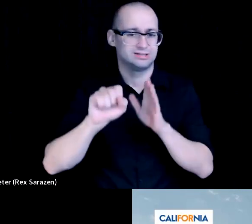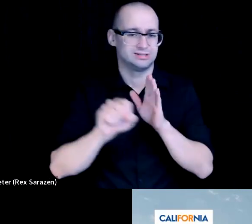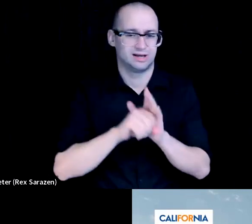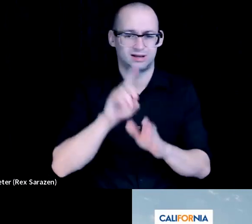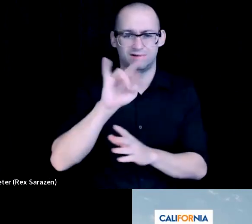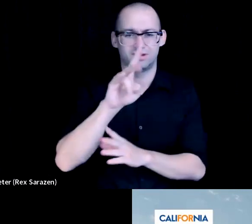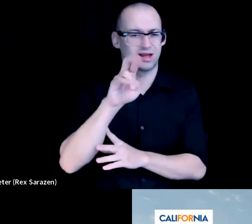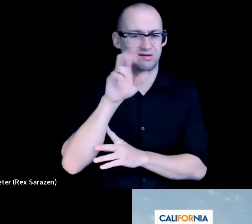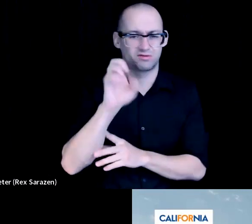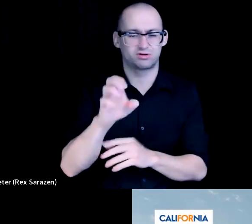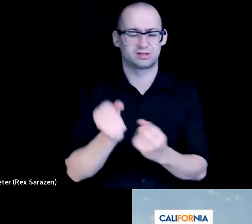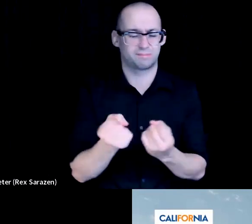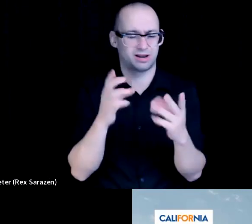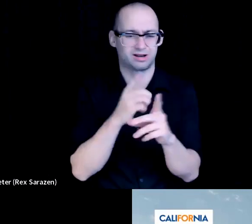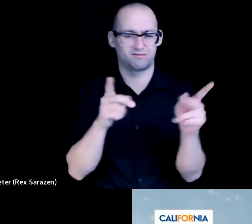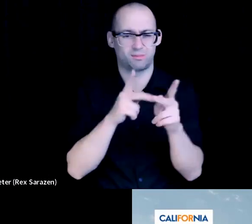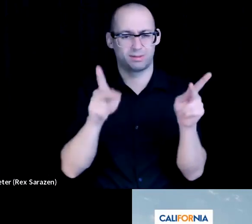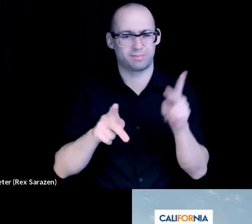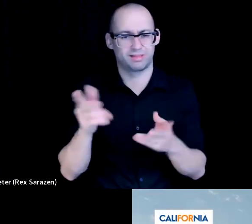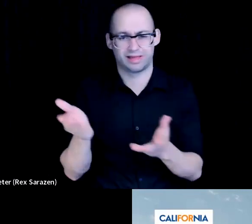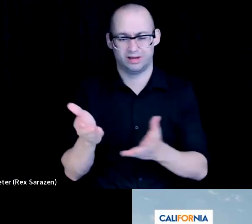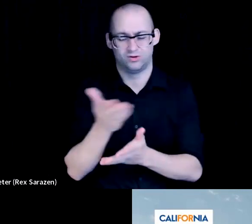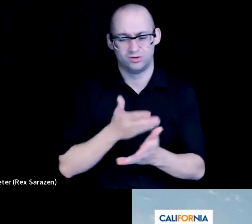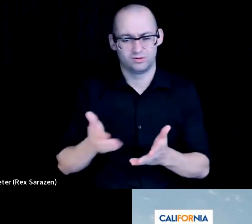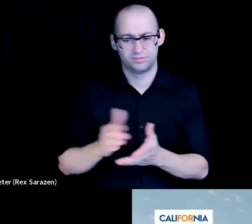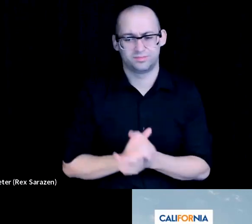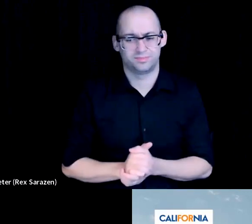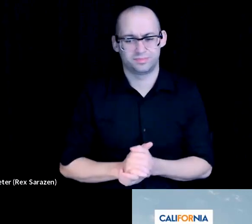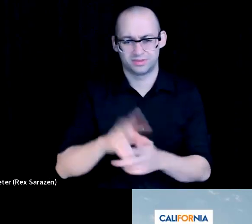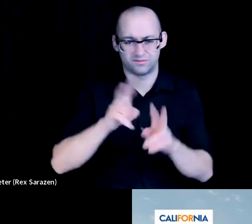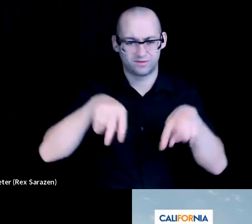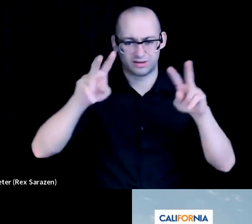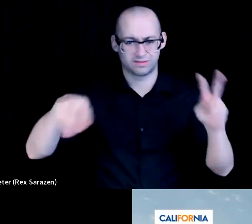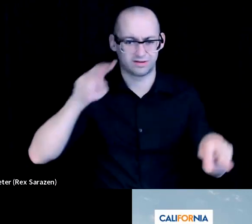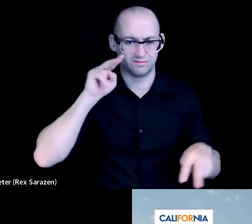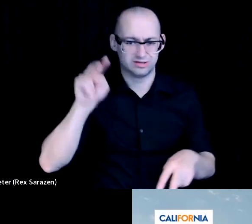you all are doing you know, with Valley Vision I mean just proactively taking collective